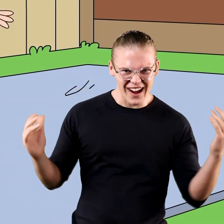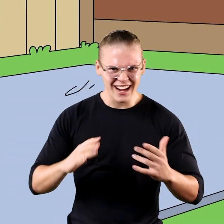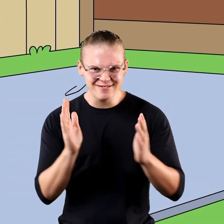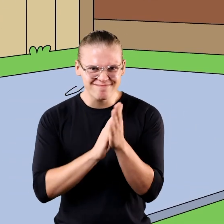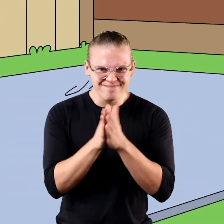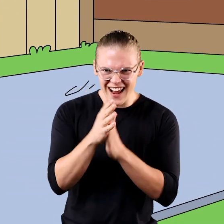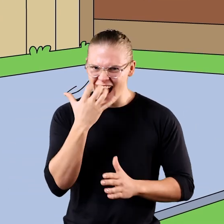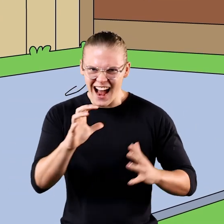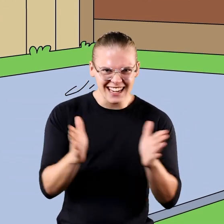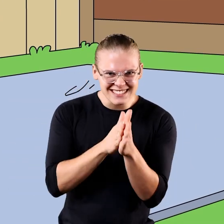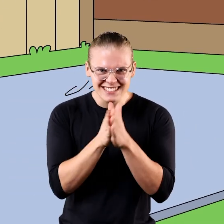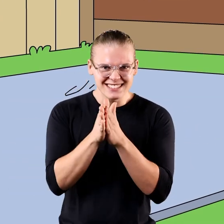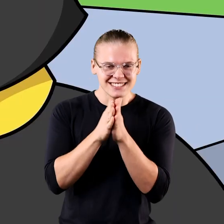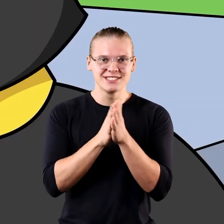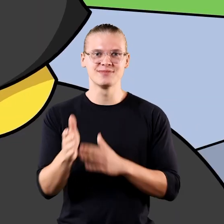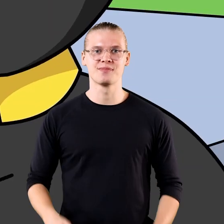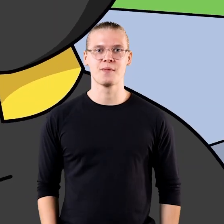Ready for me to bring the heat?